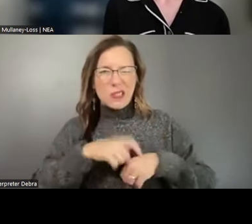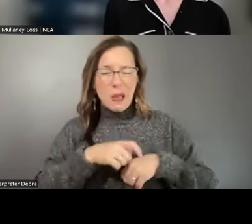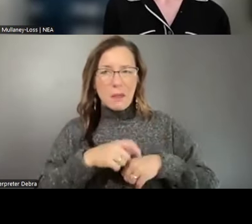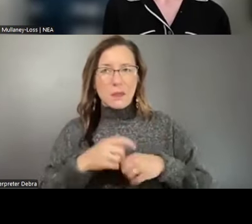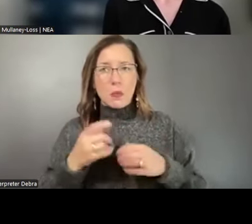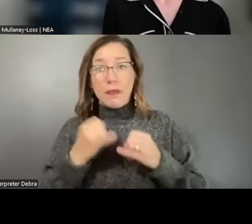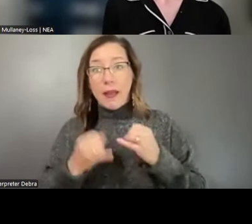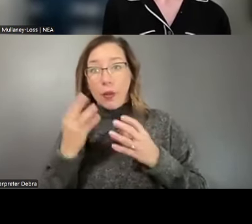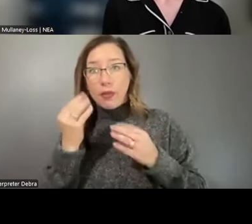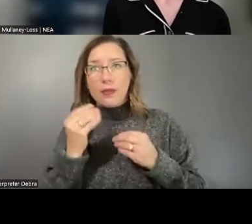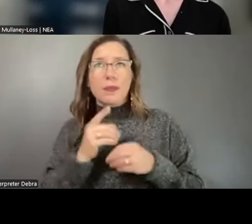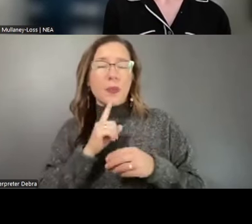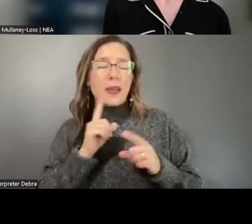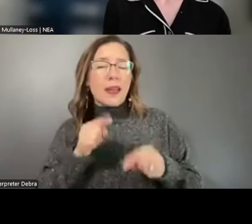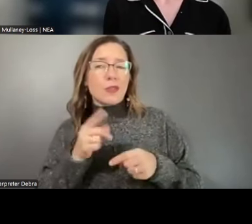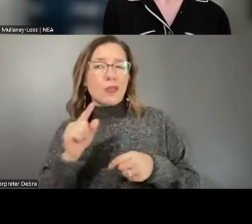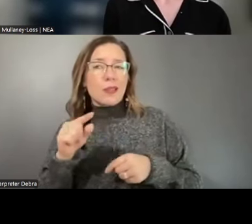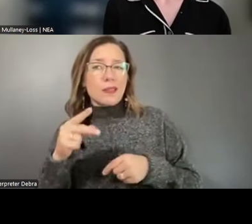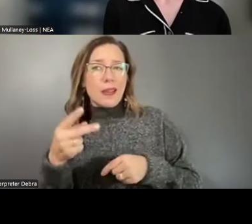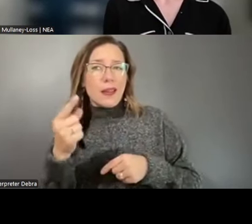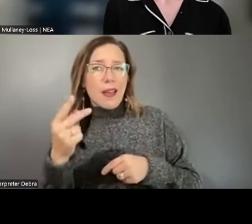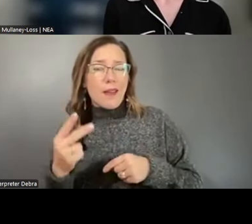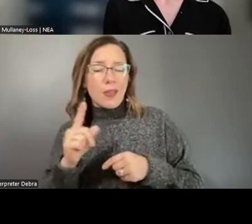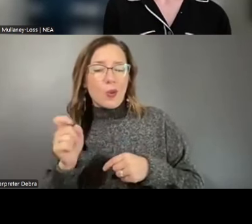wanted to answer the second half of the question you posed earlier, which was what philanthropy